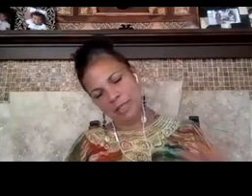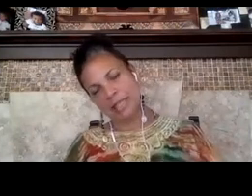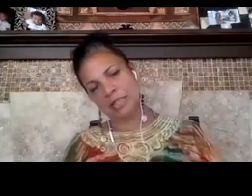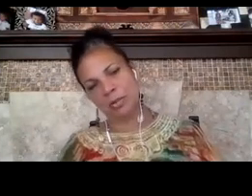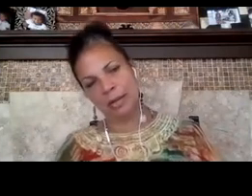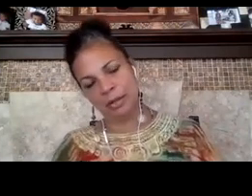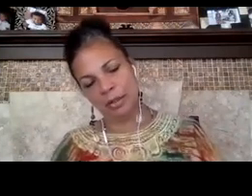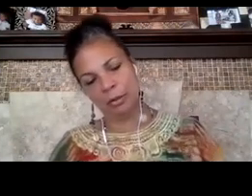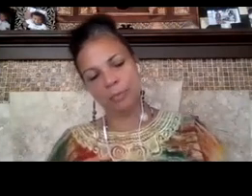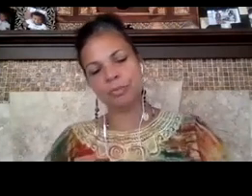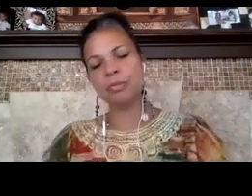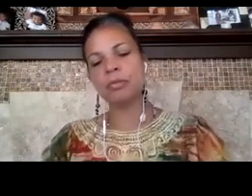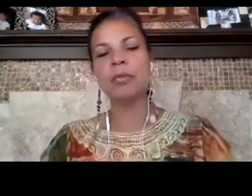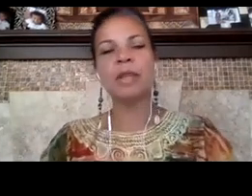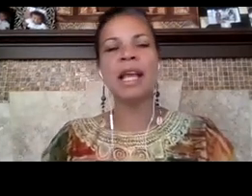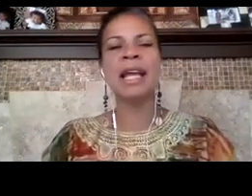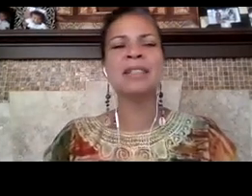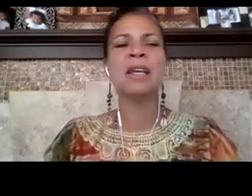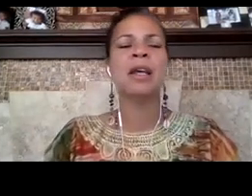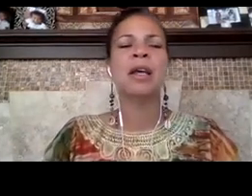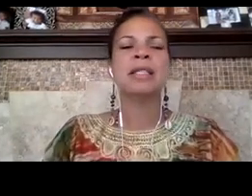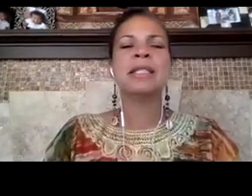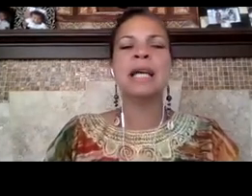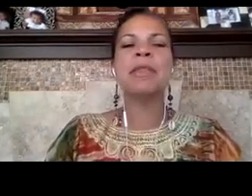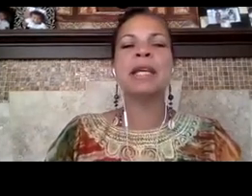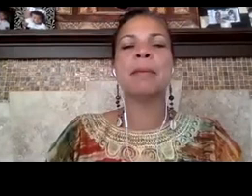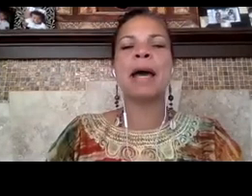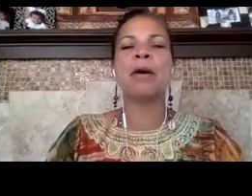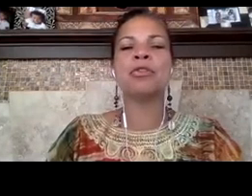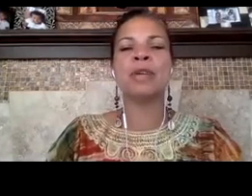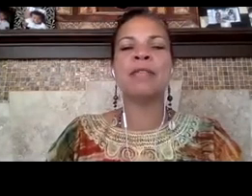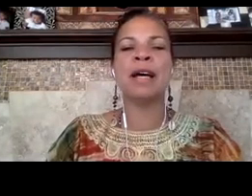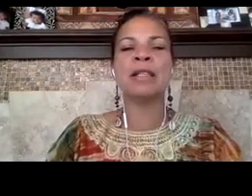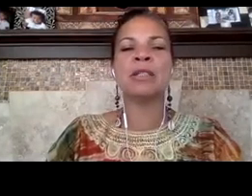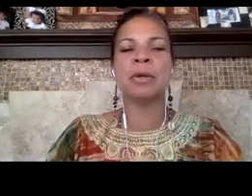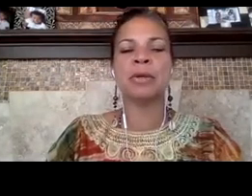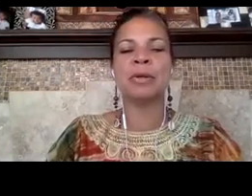cities around the globe and something about trayvon's murder